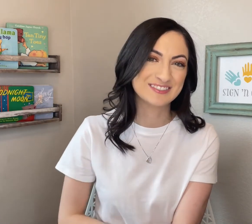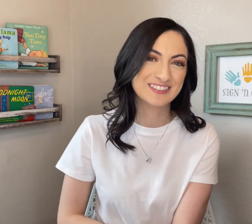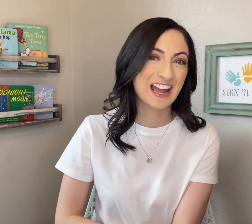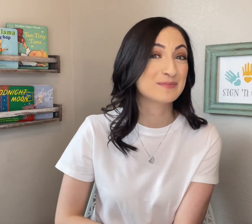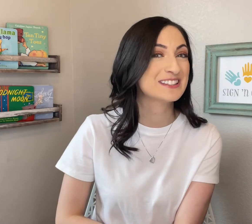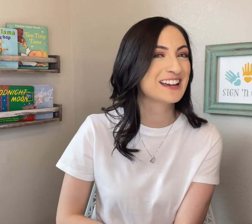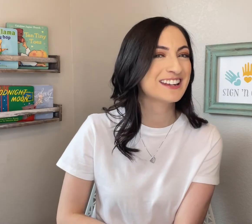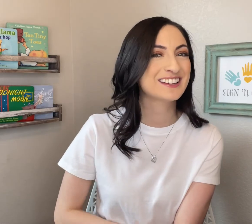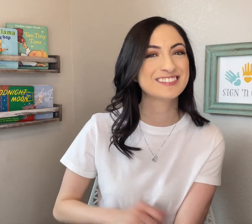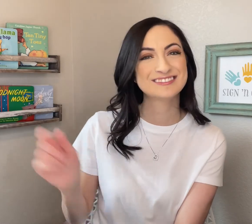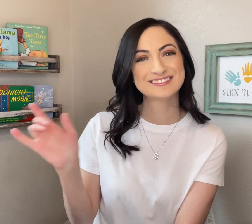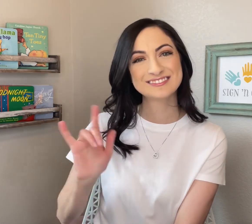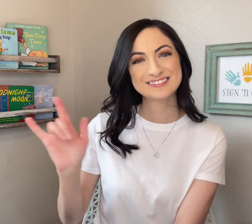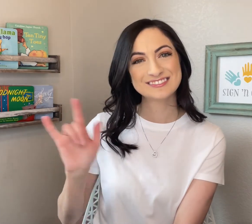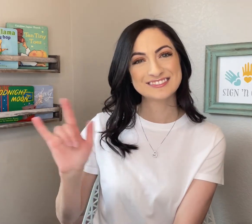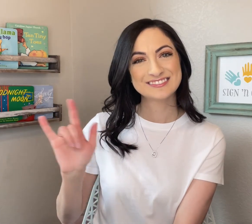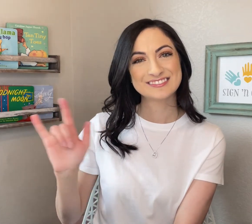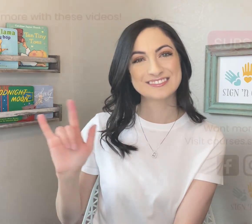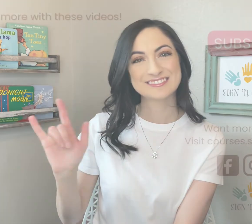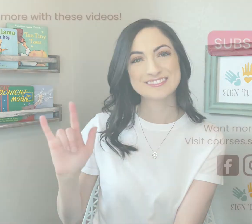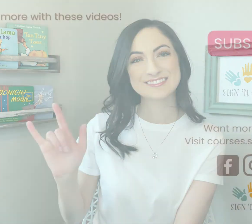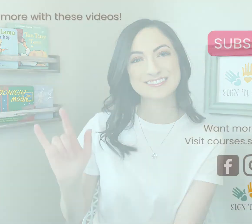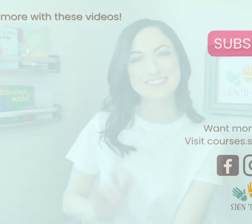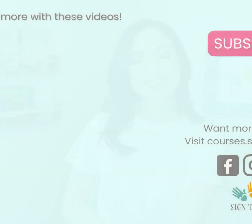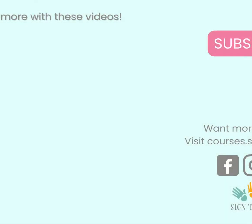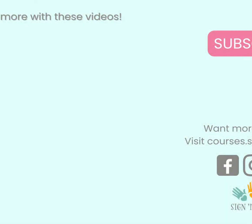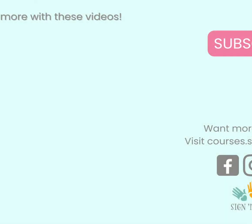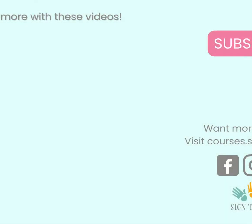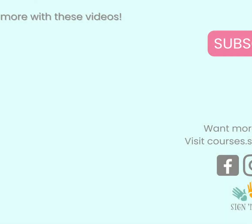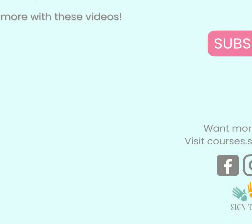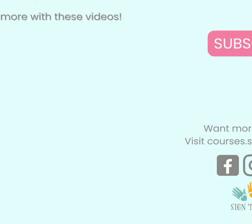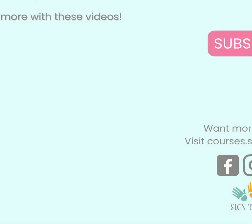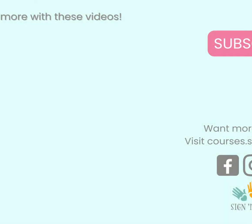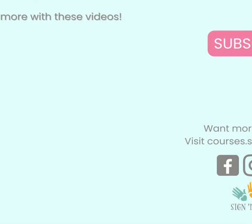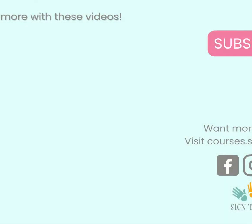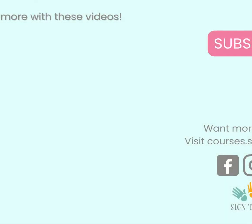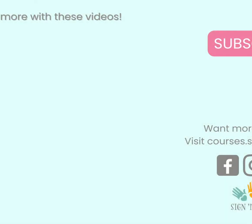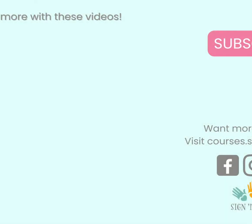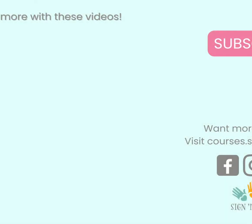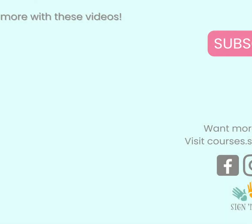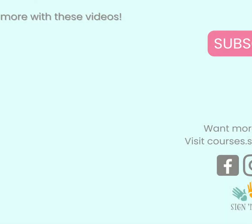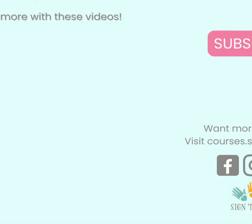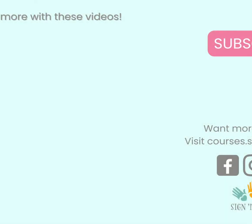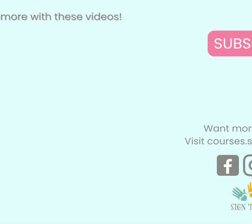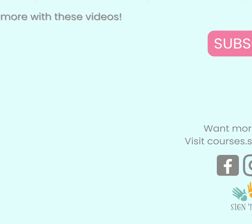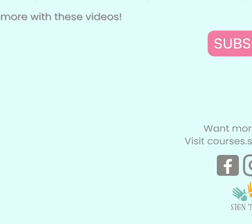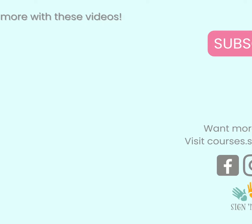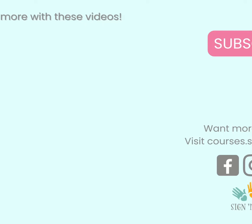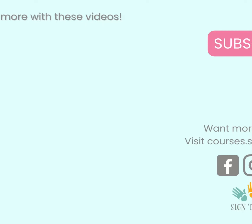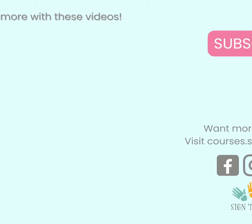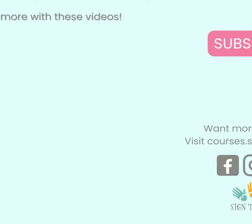Happy signing!